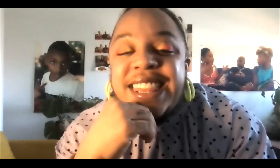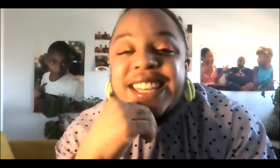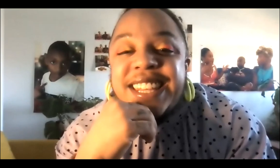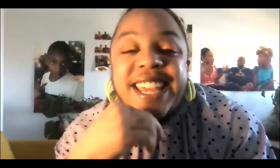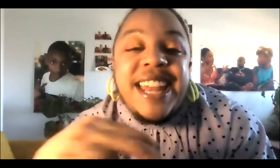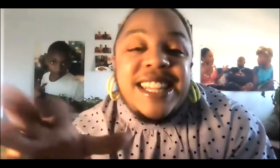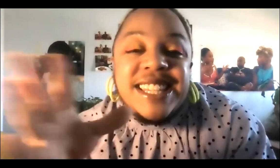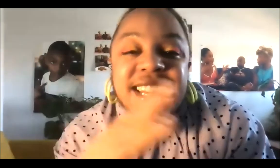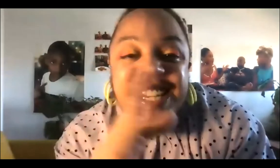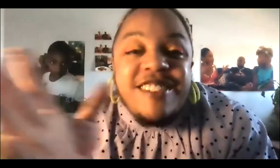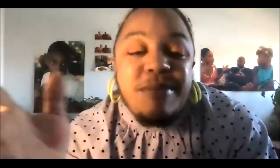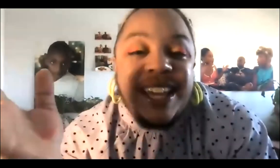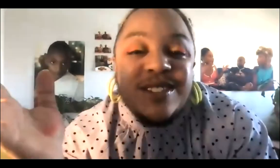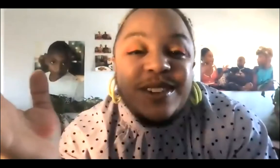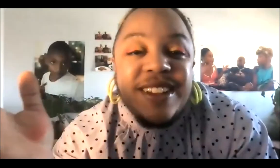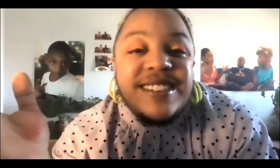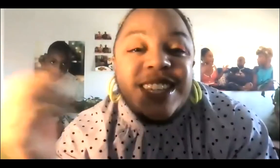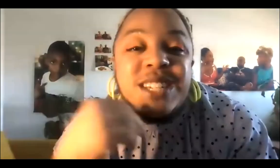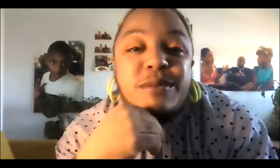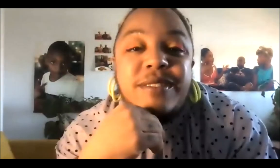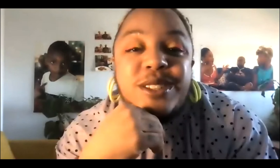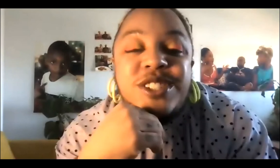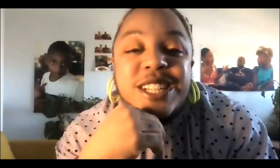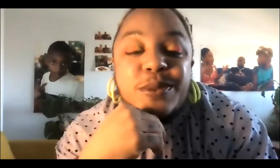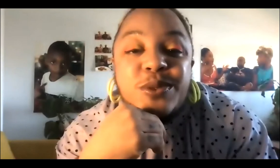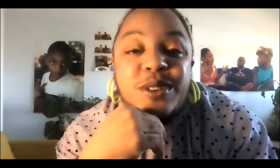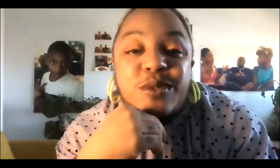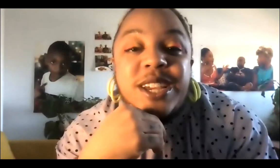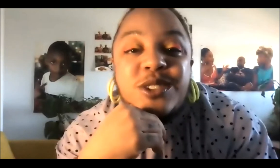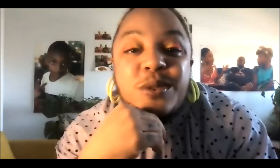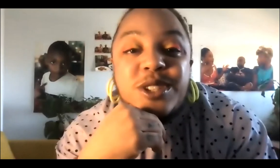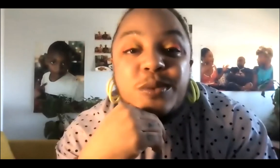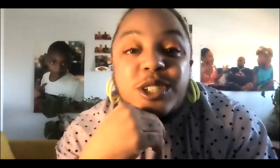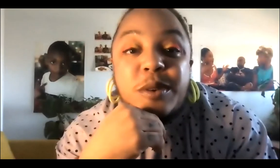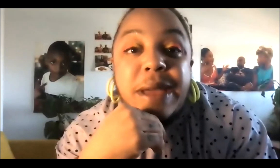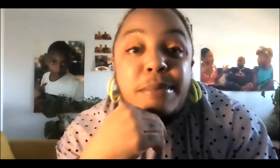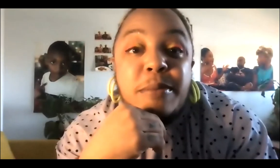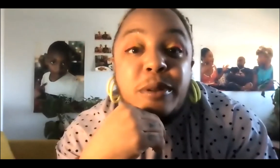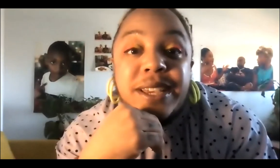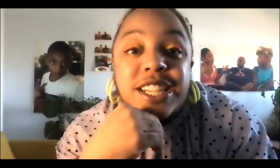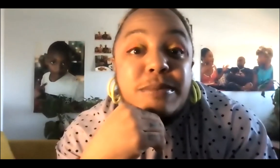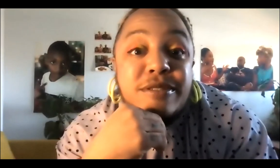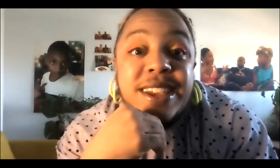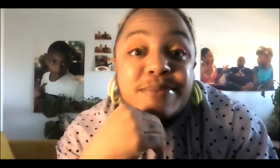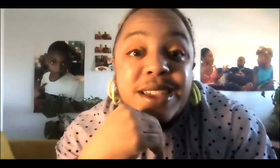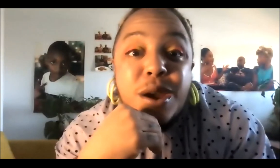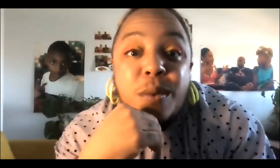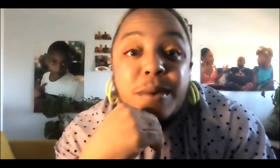and I think that, again, in this idea of making sort of irresistible revolutions we're sort of working towards a world where Mad people would get to be free